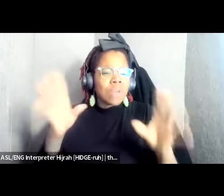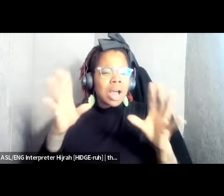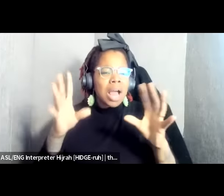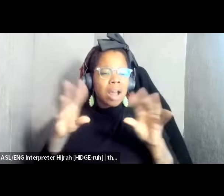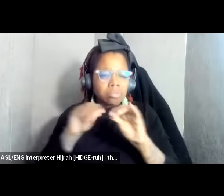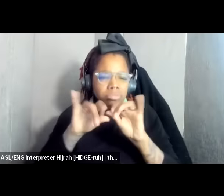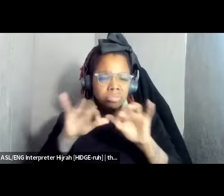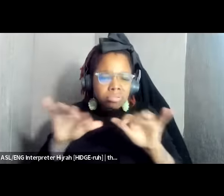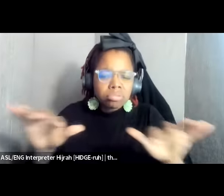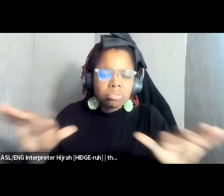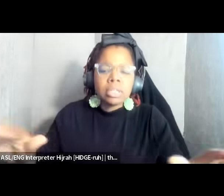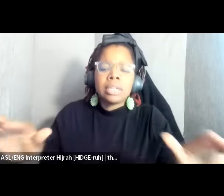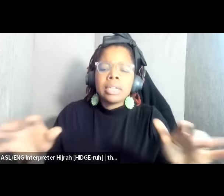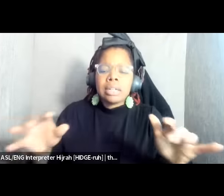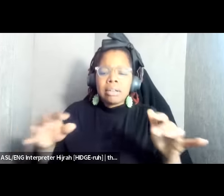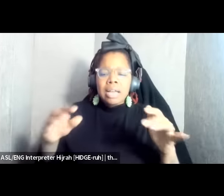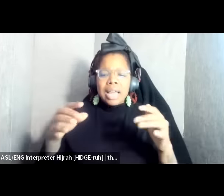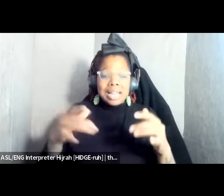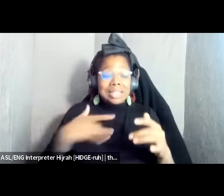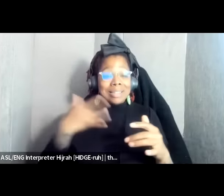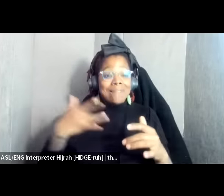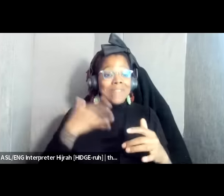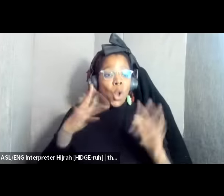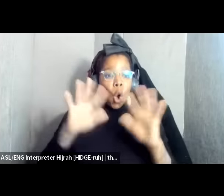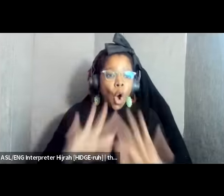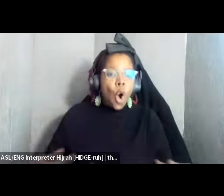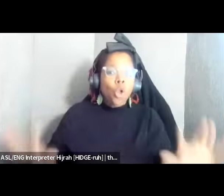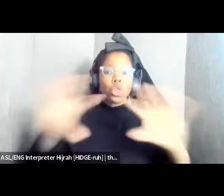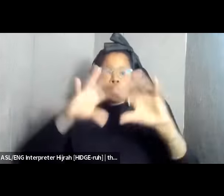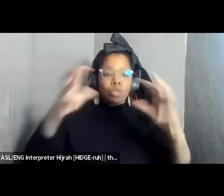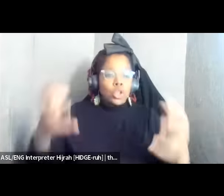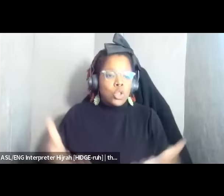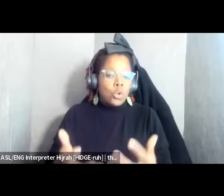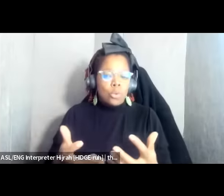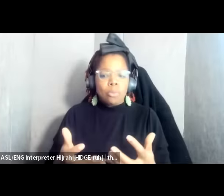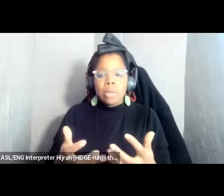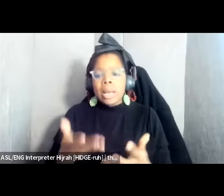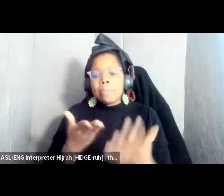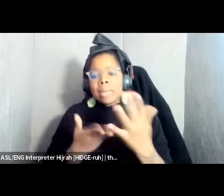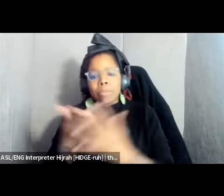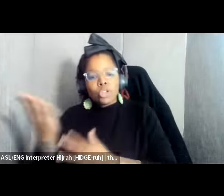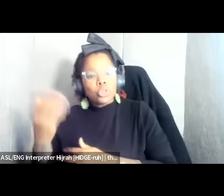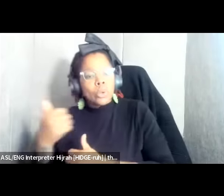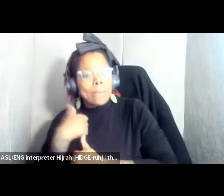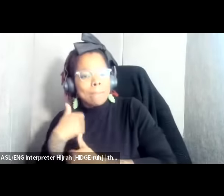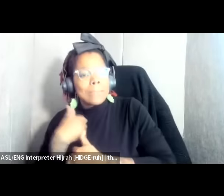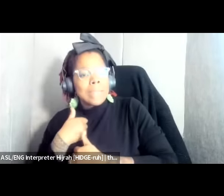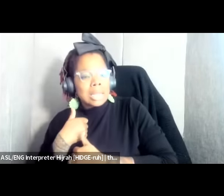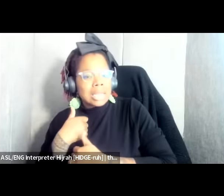and a and a felt experience across the globe um rather it be through military forces uh Police